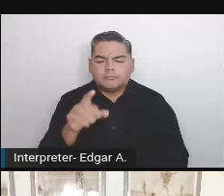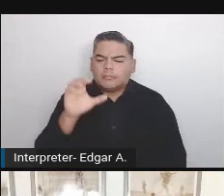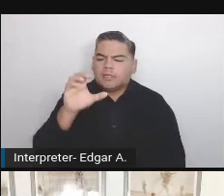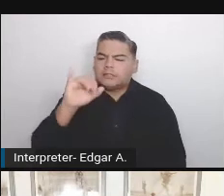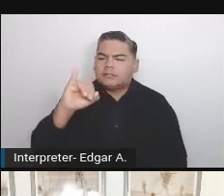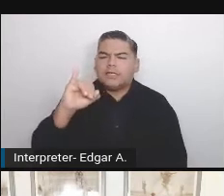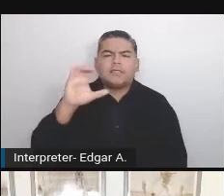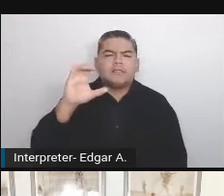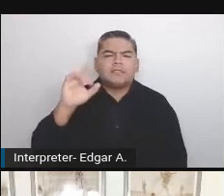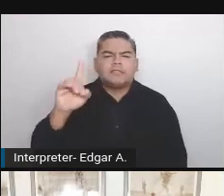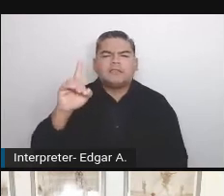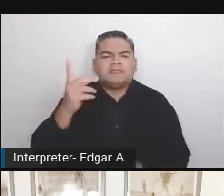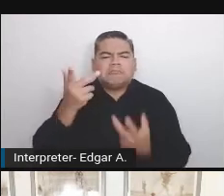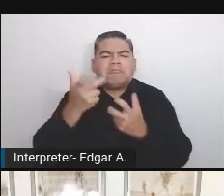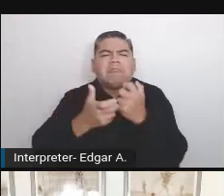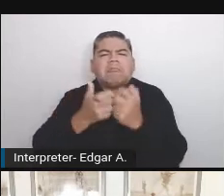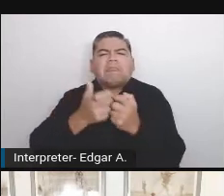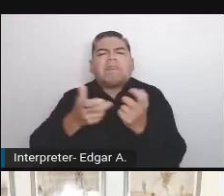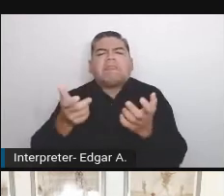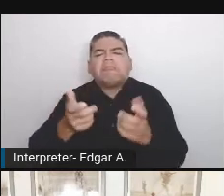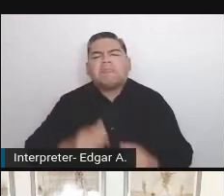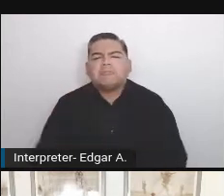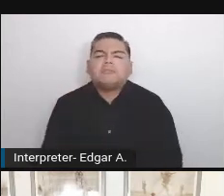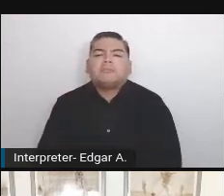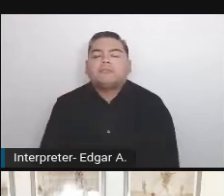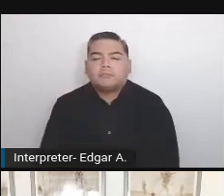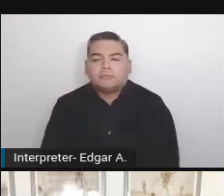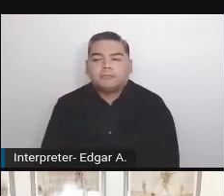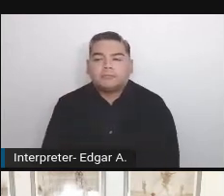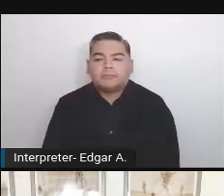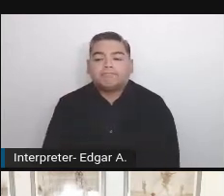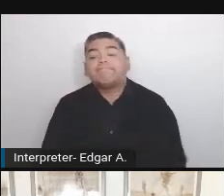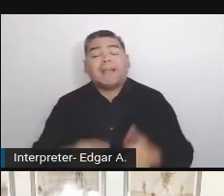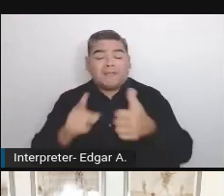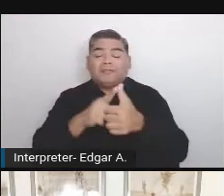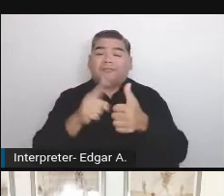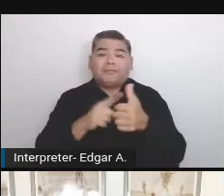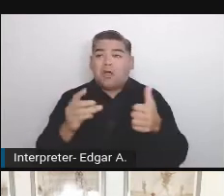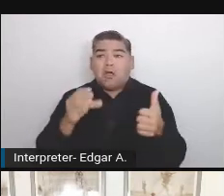At my previous company because before Kinsta, I worked at Buddy